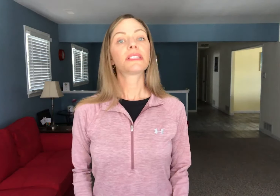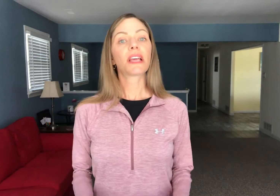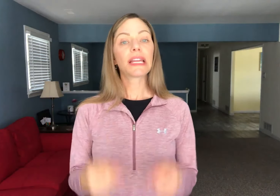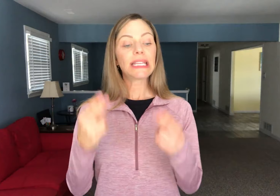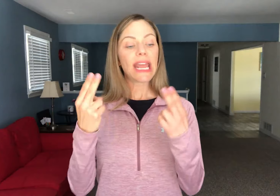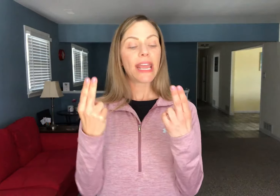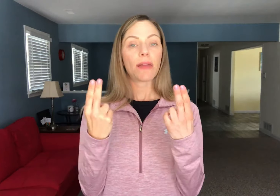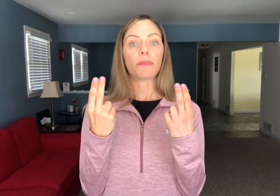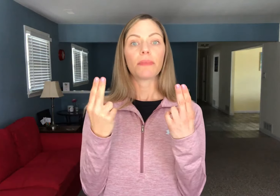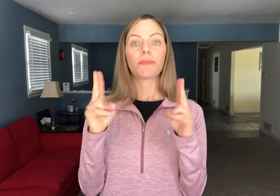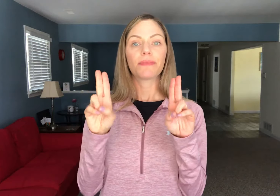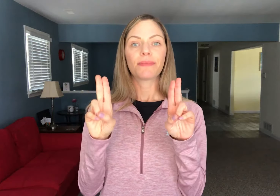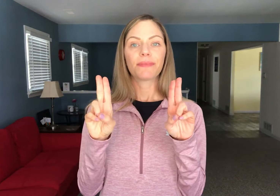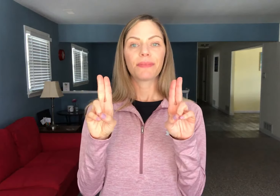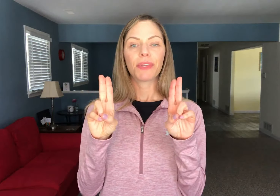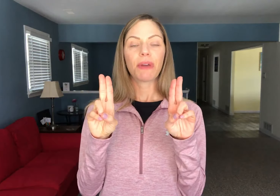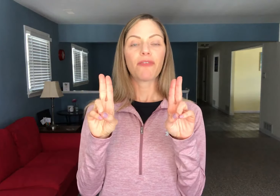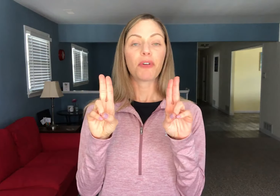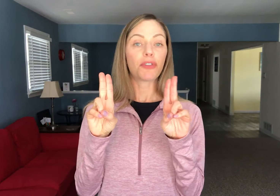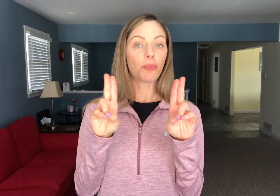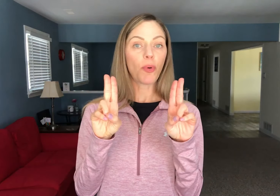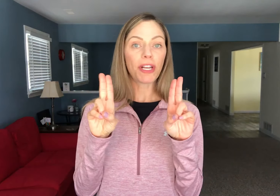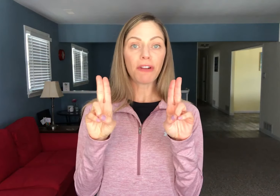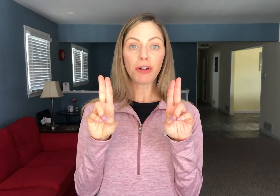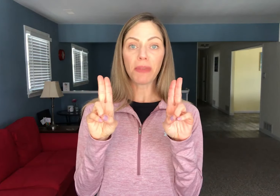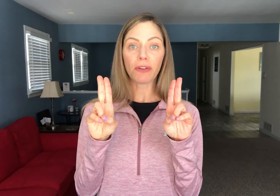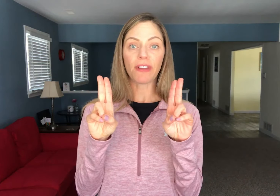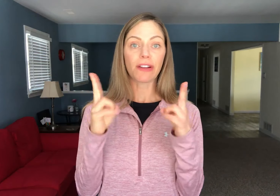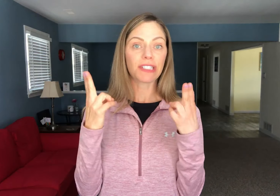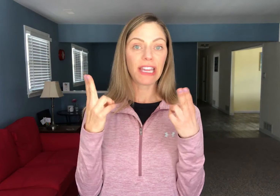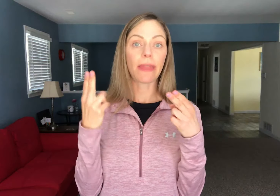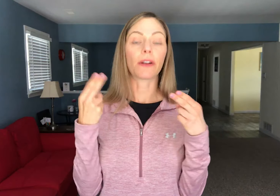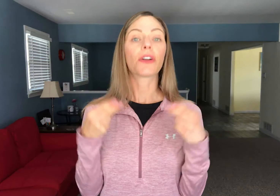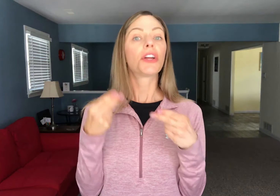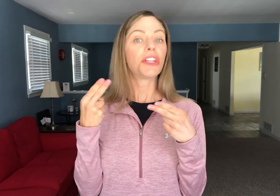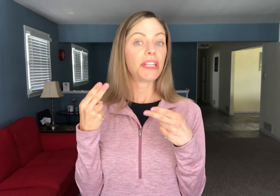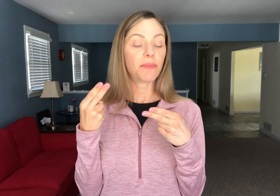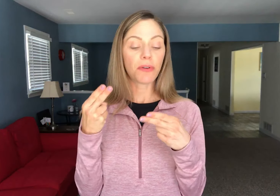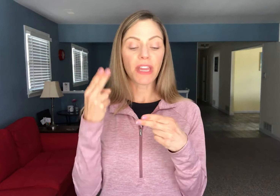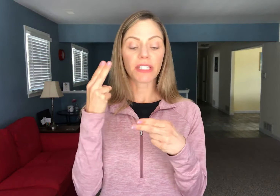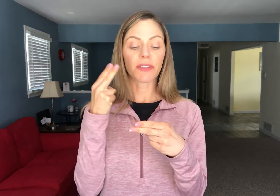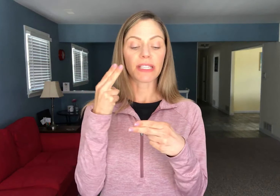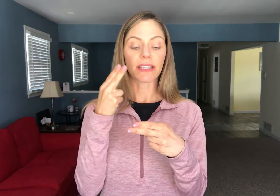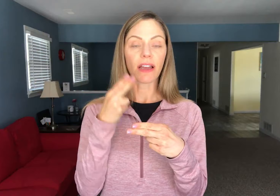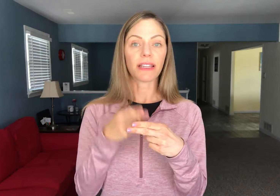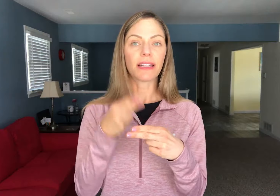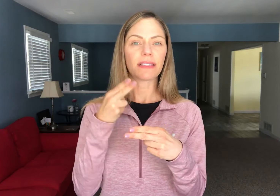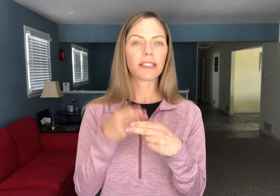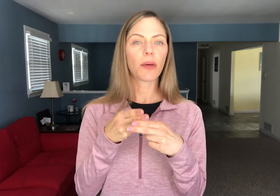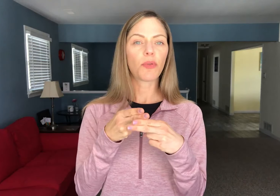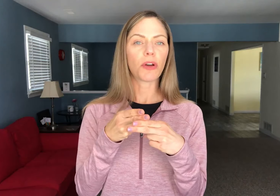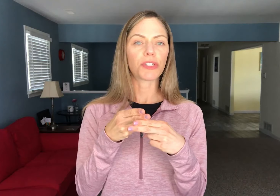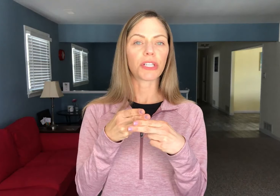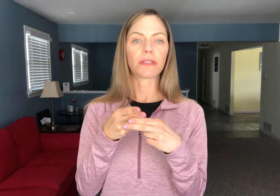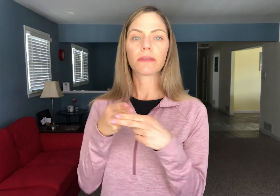To sign NAME, you have both your pointer and your middle finger together. You need both hands for this sign. It's a double motion.